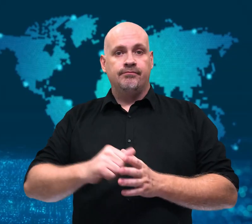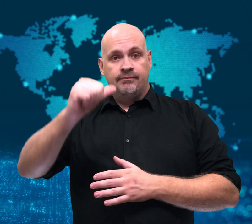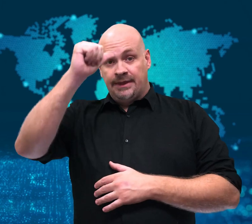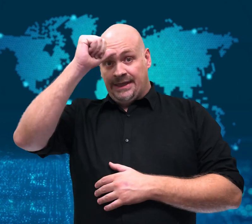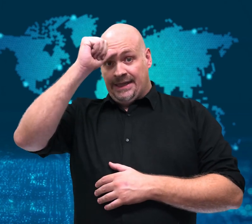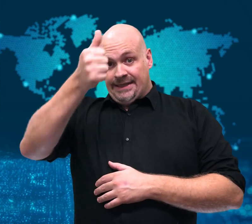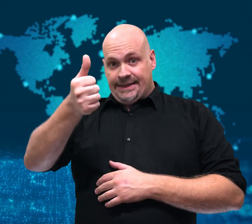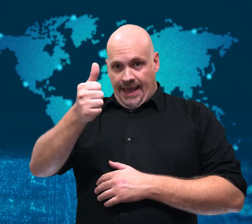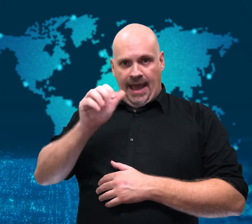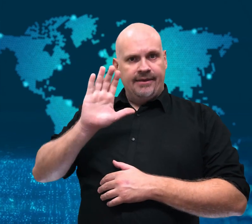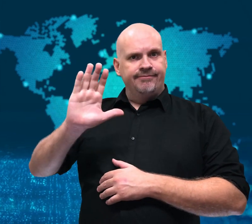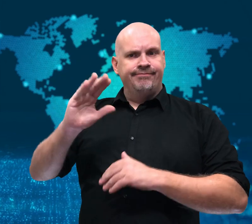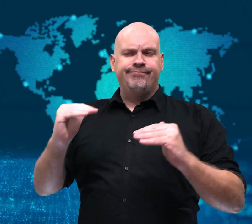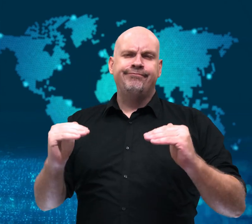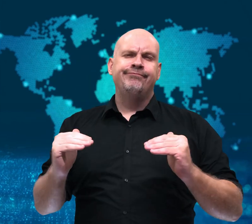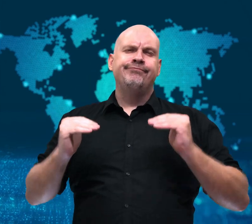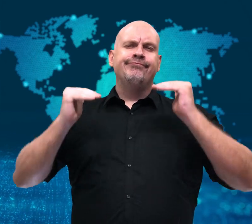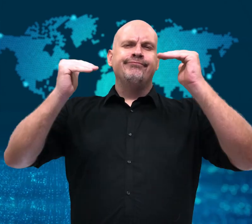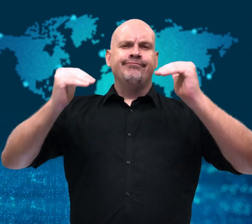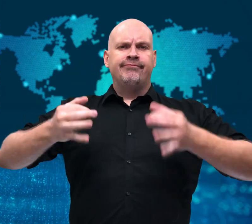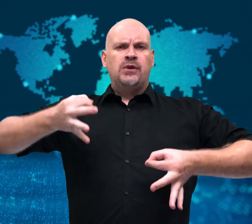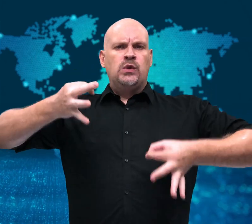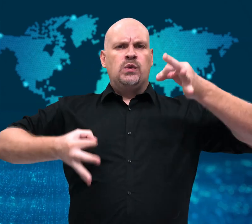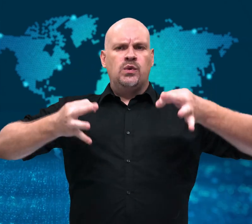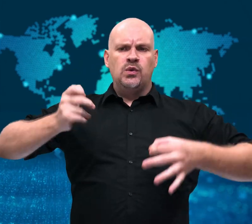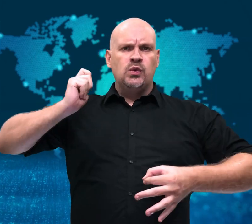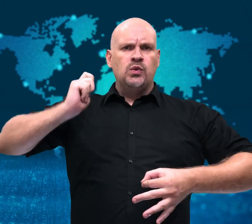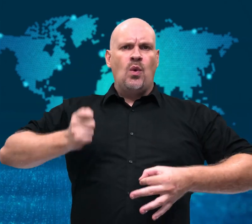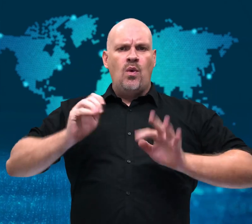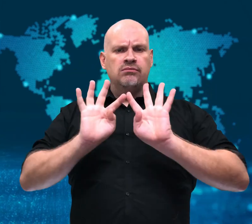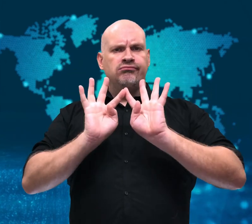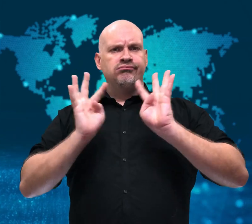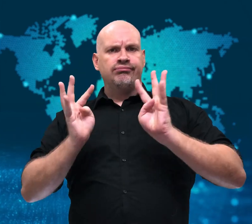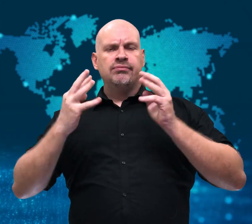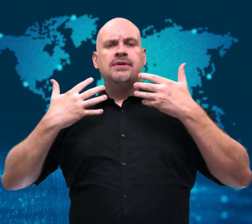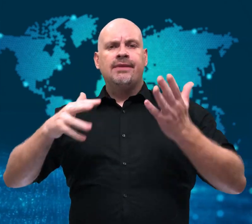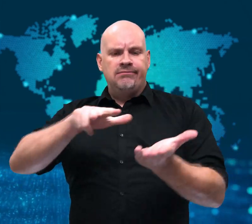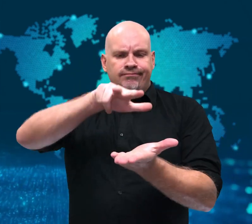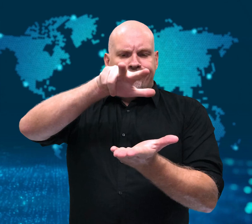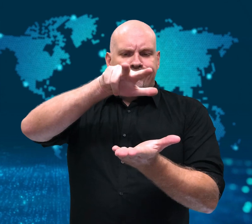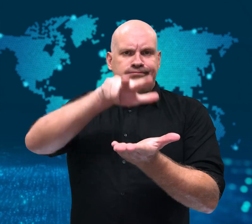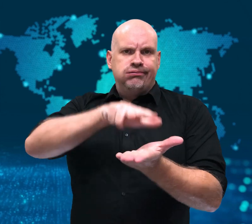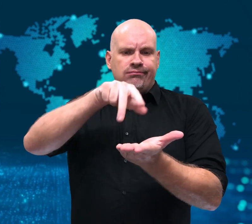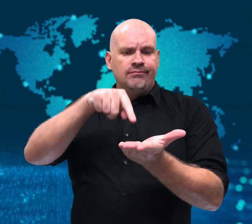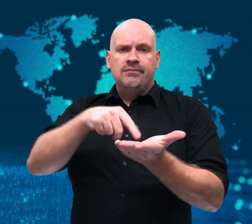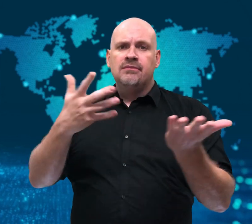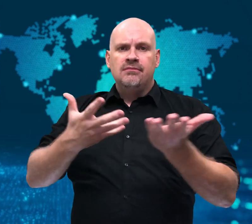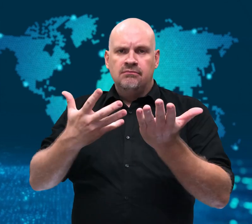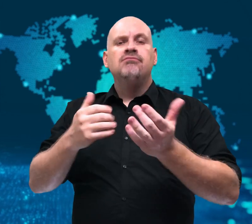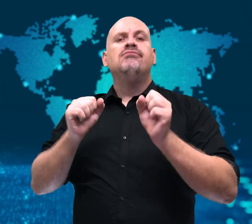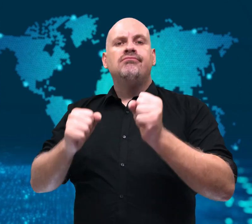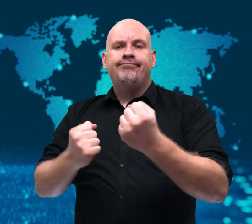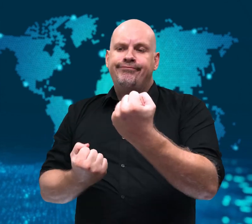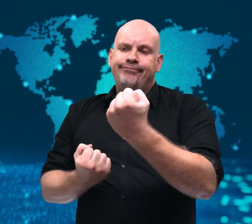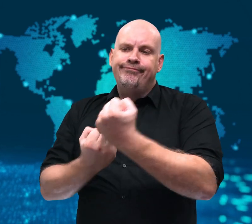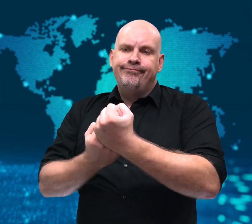[Gavin]: India’s top court has approved a plan to pay